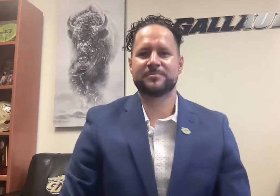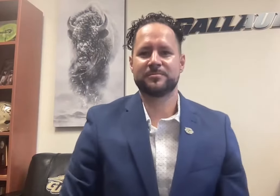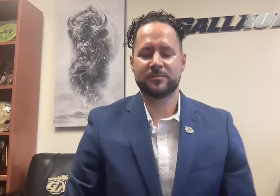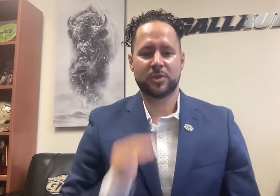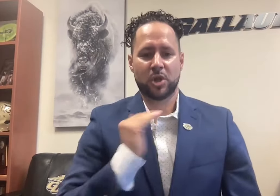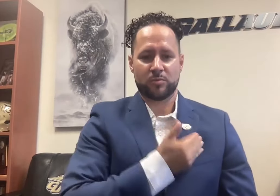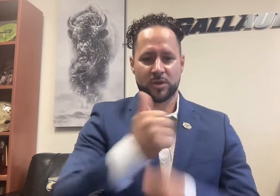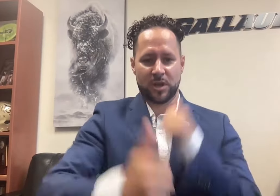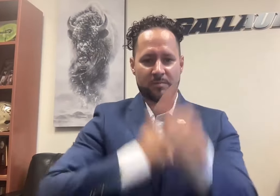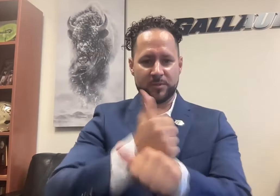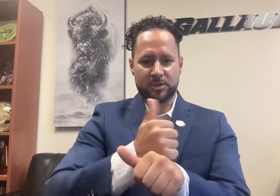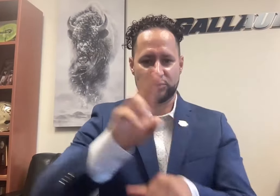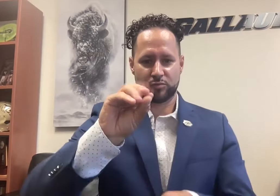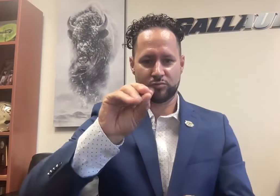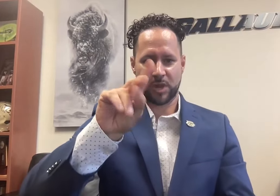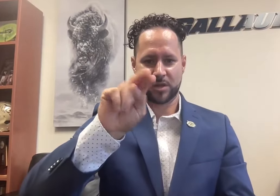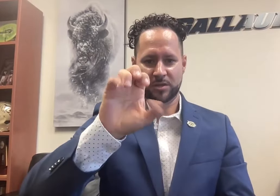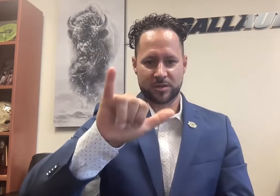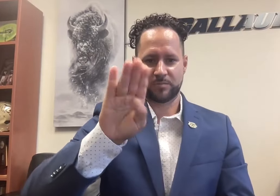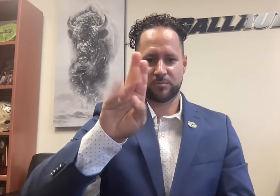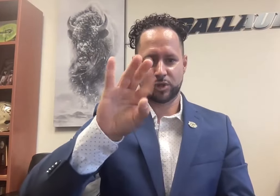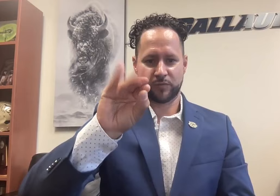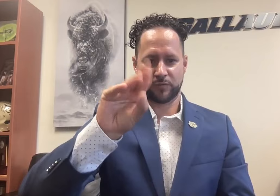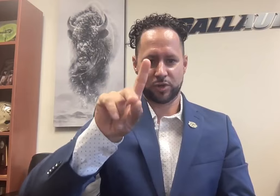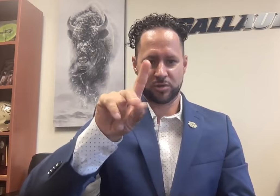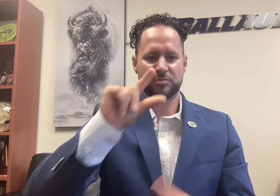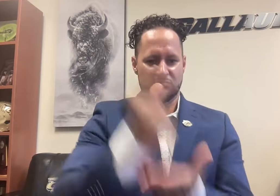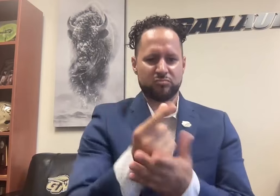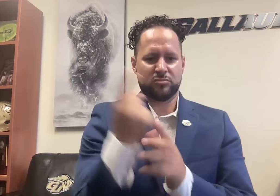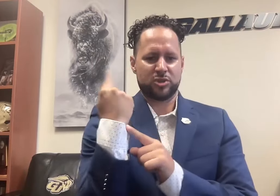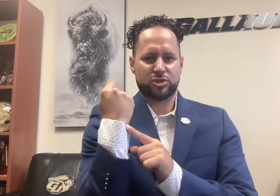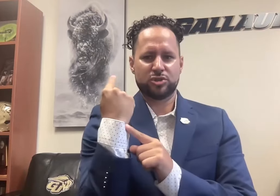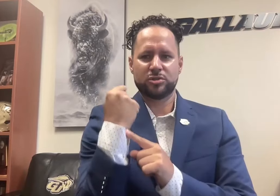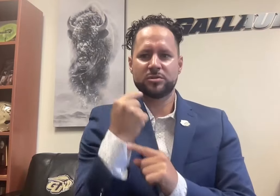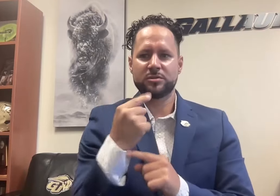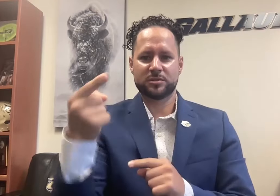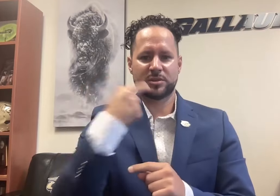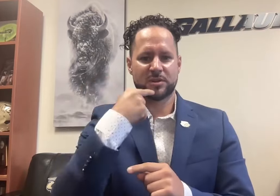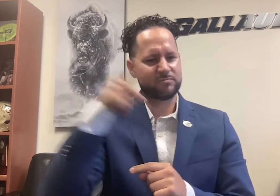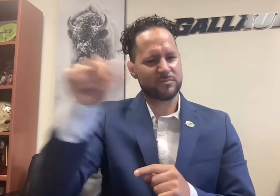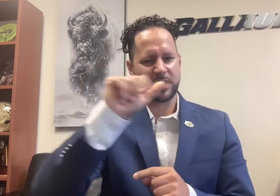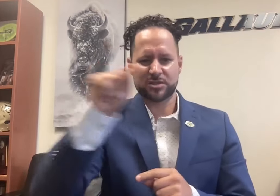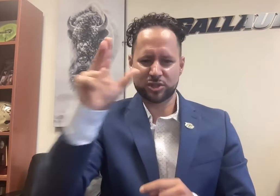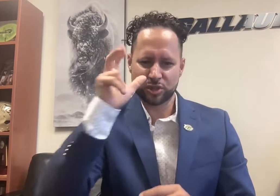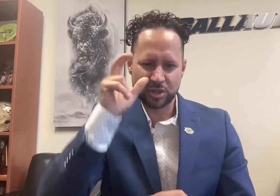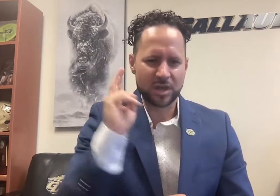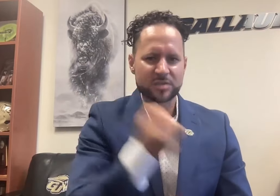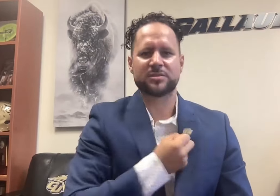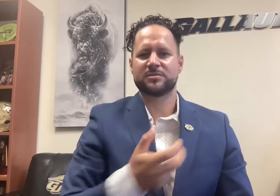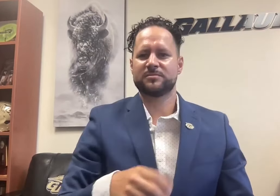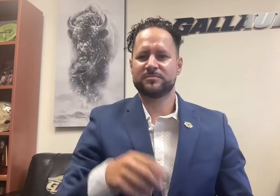Our alumnus, Rodney Burford, said, “They heard us.”